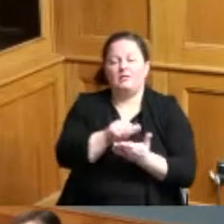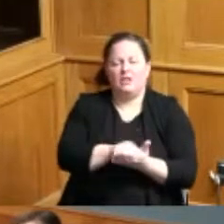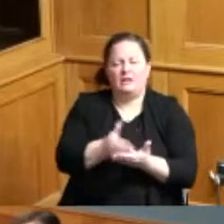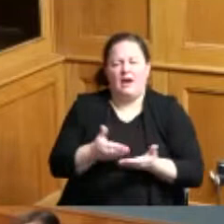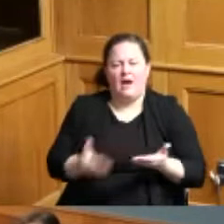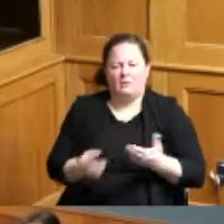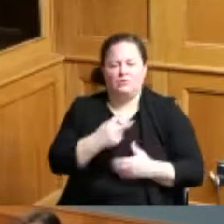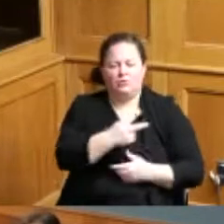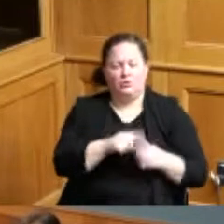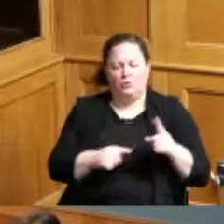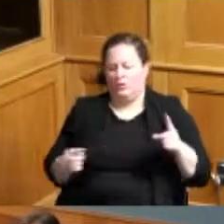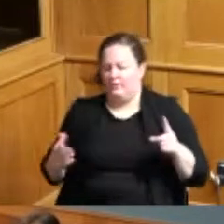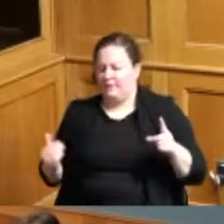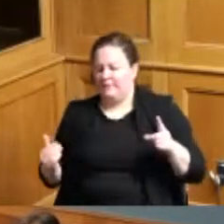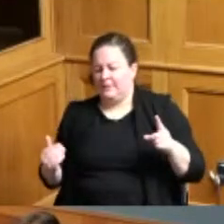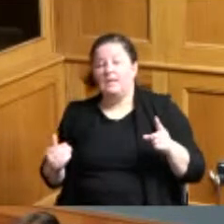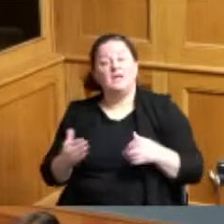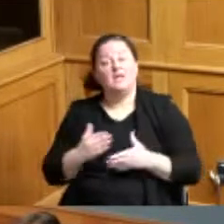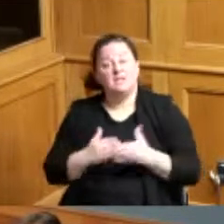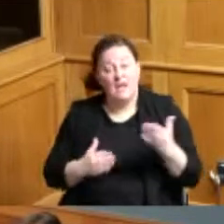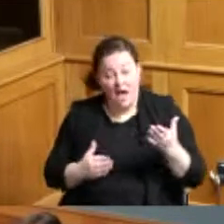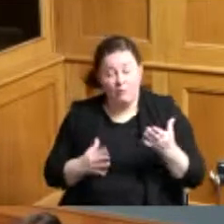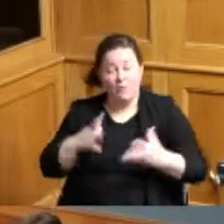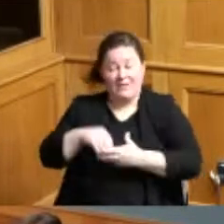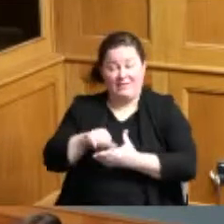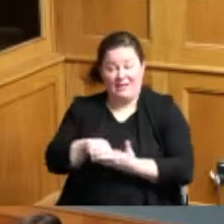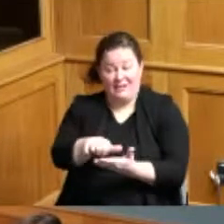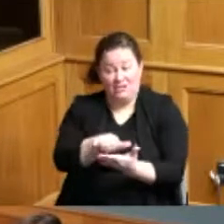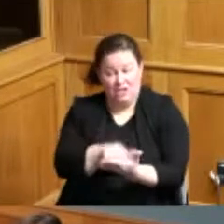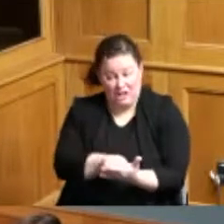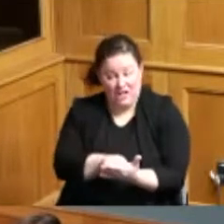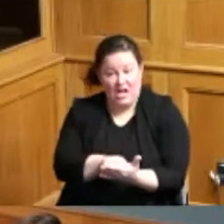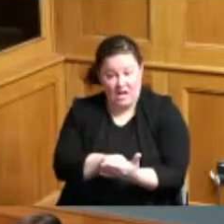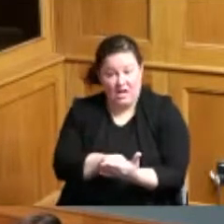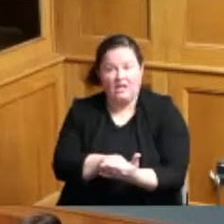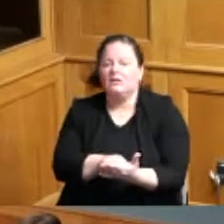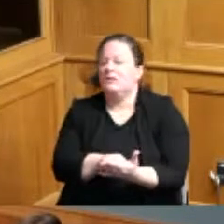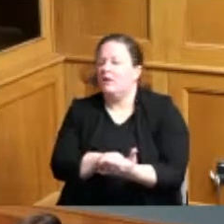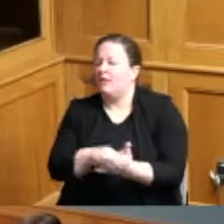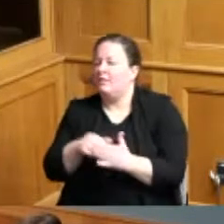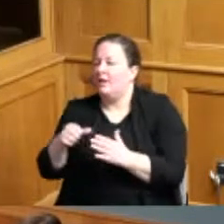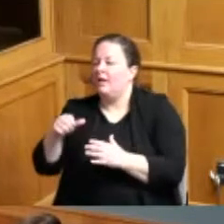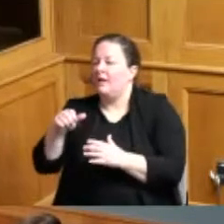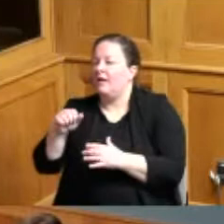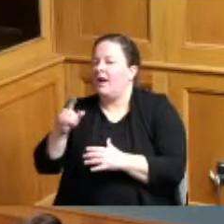some of the items within the consent agenda under administration is approval of some purchase orders